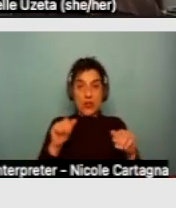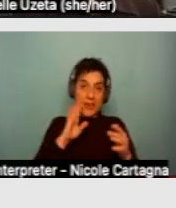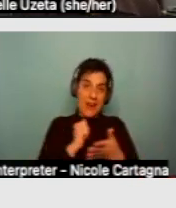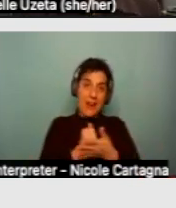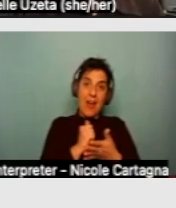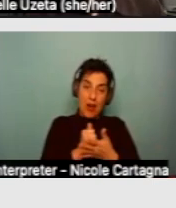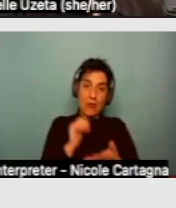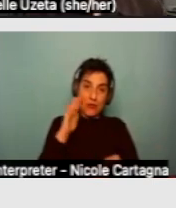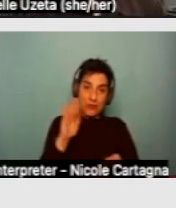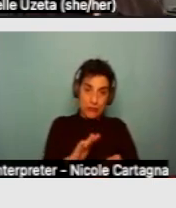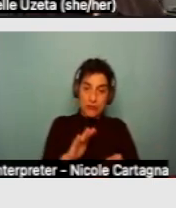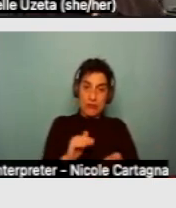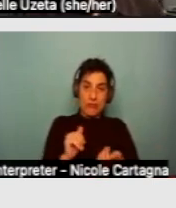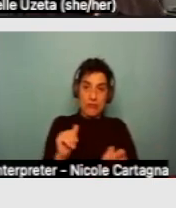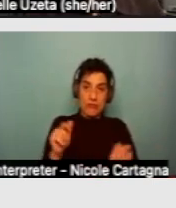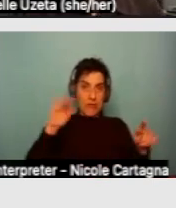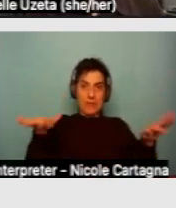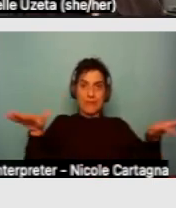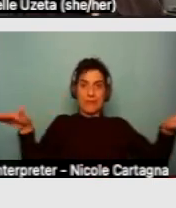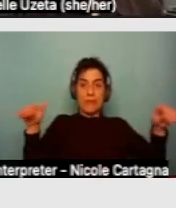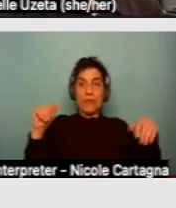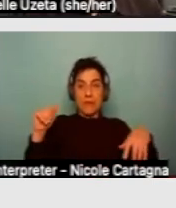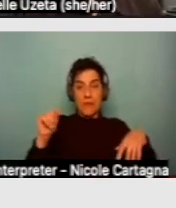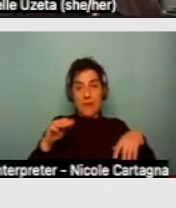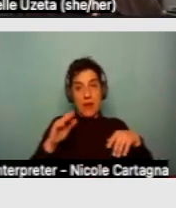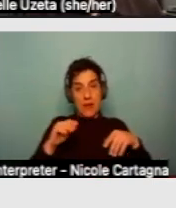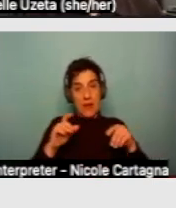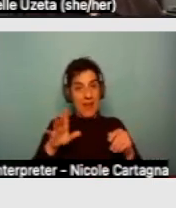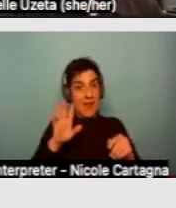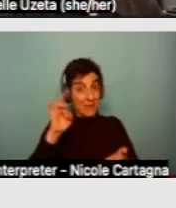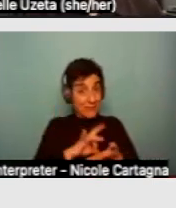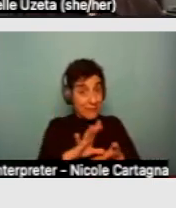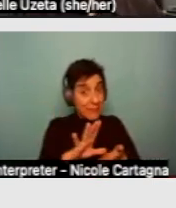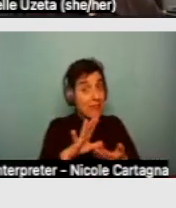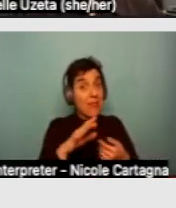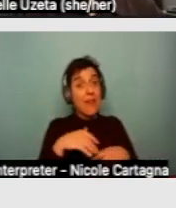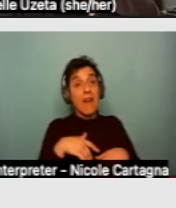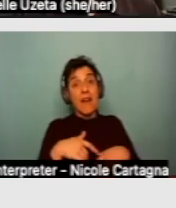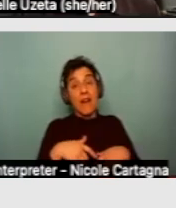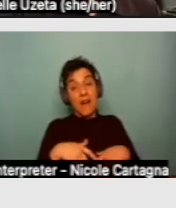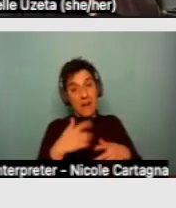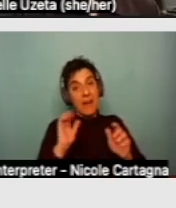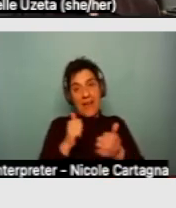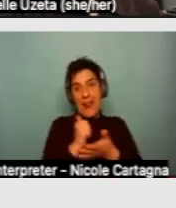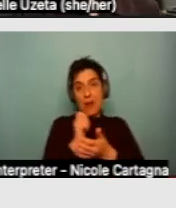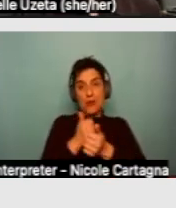They can prevent adverse housing actions. They can help avoid an eviction or threat of eviction.